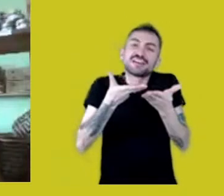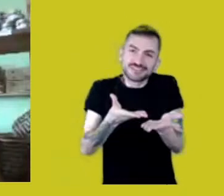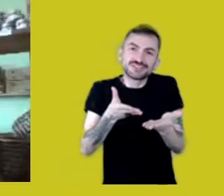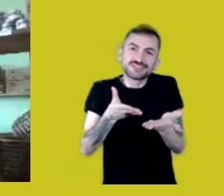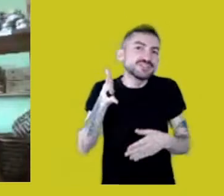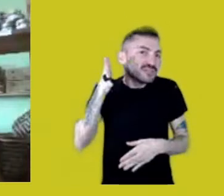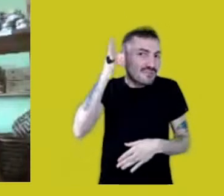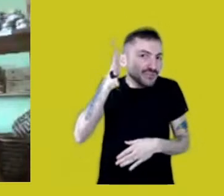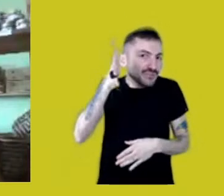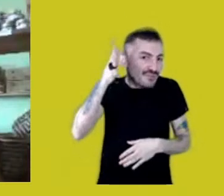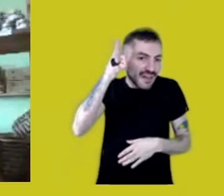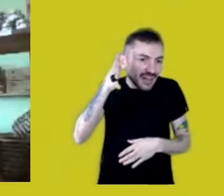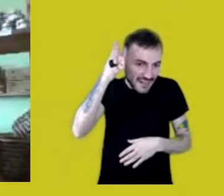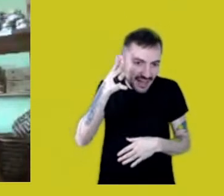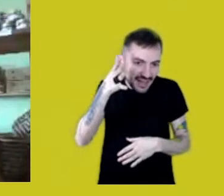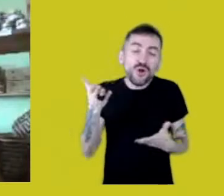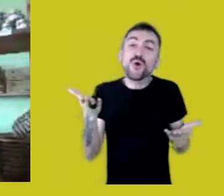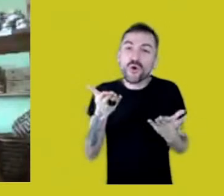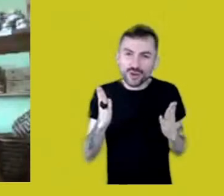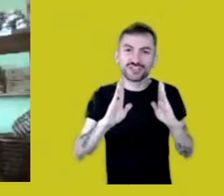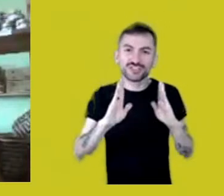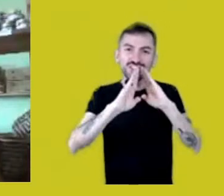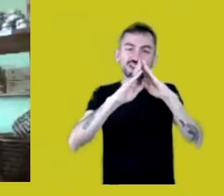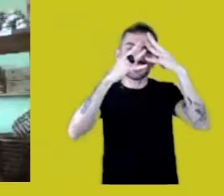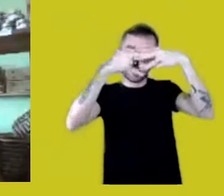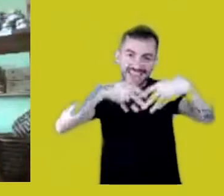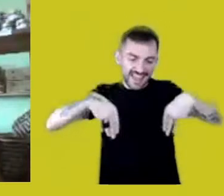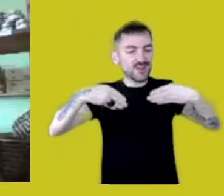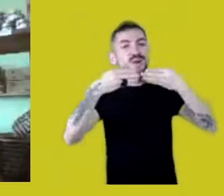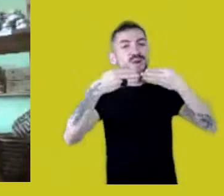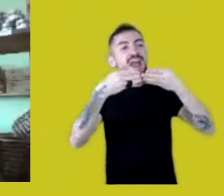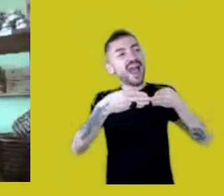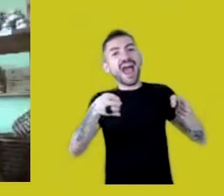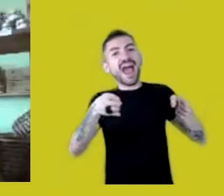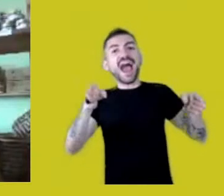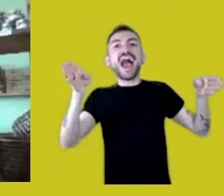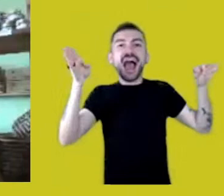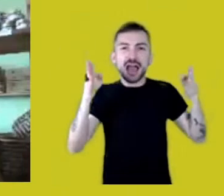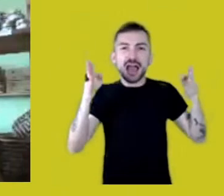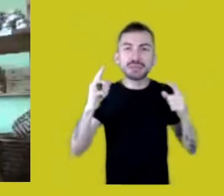on this Opening the Yards, opening ideas, opening perspectives,